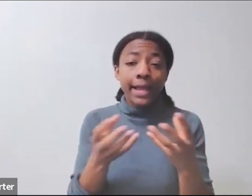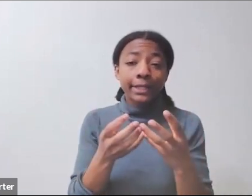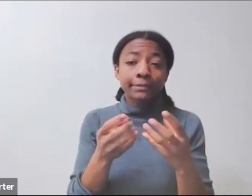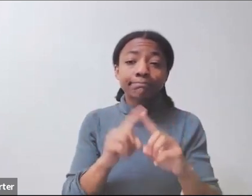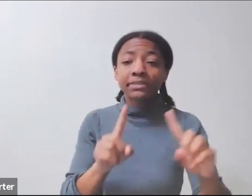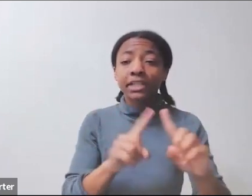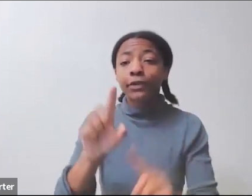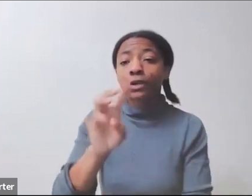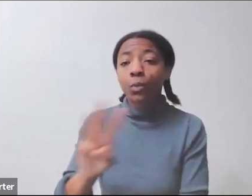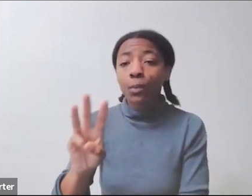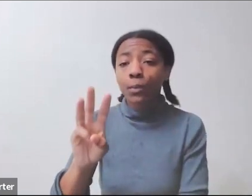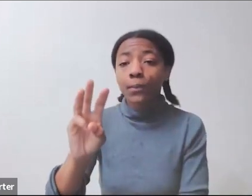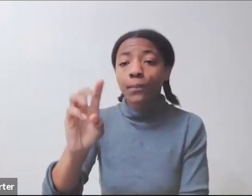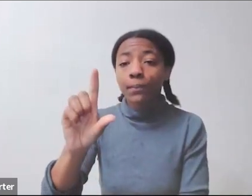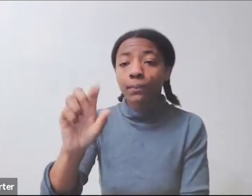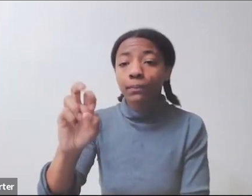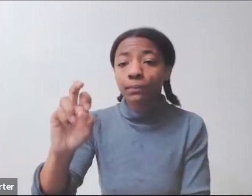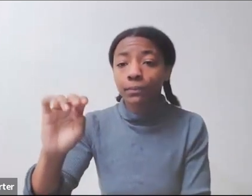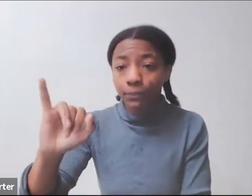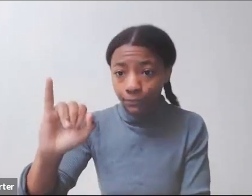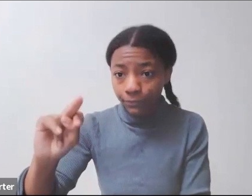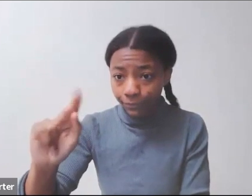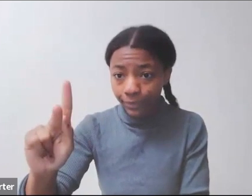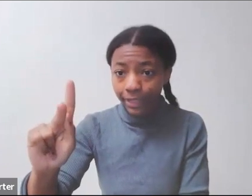I would encourage you to apply for absolutely everything.